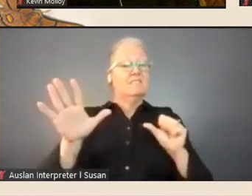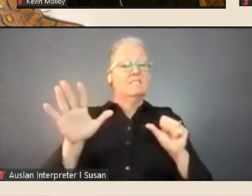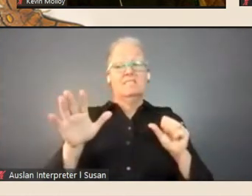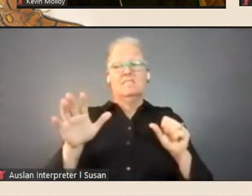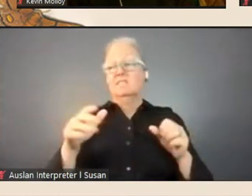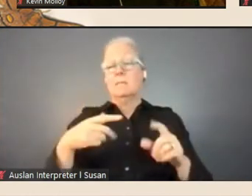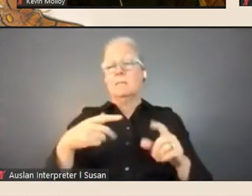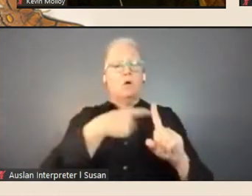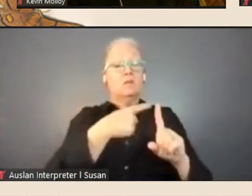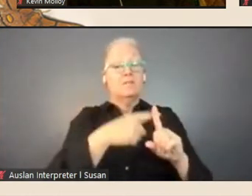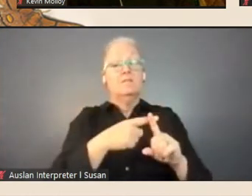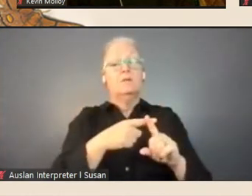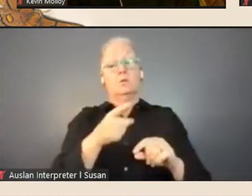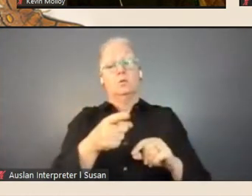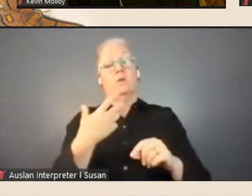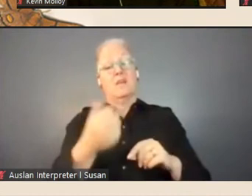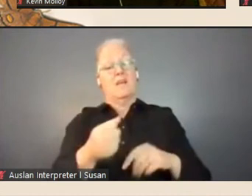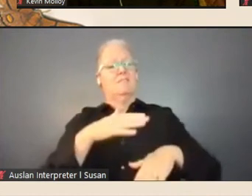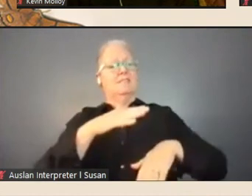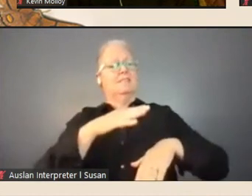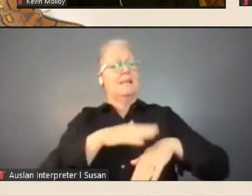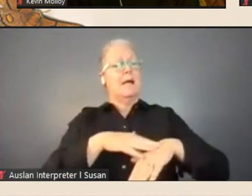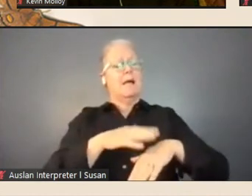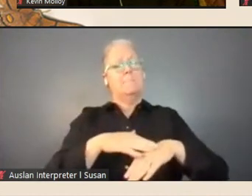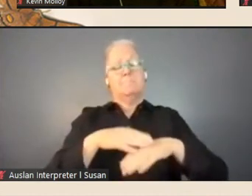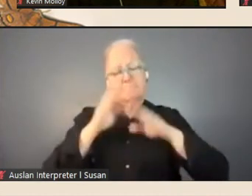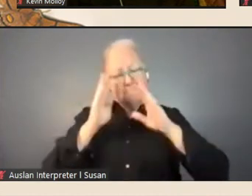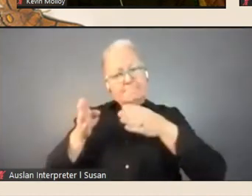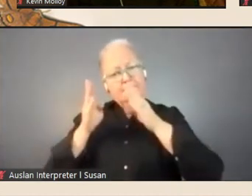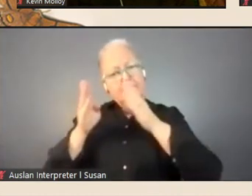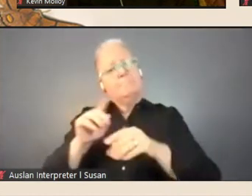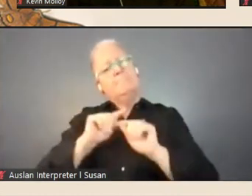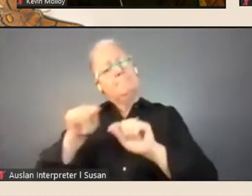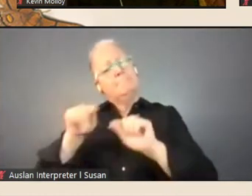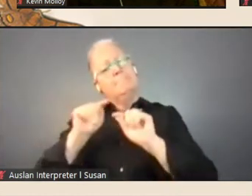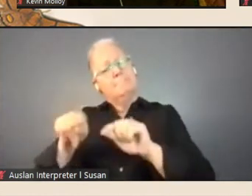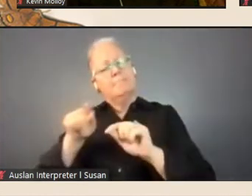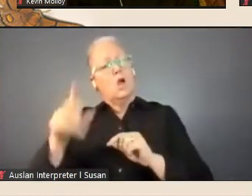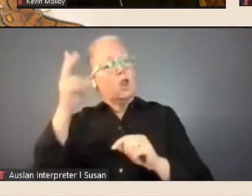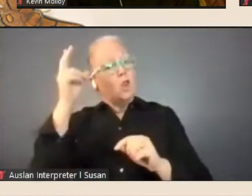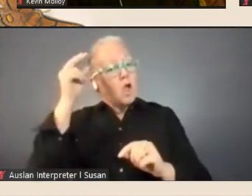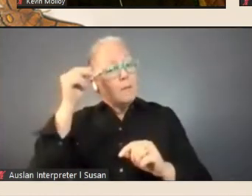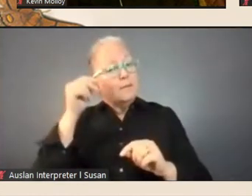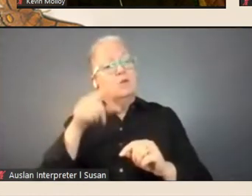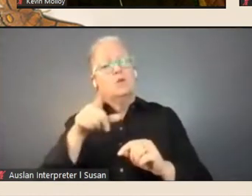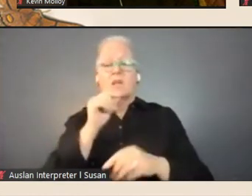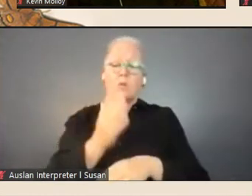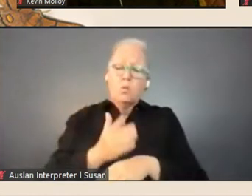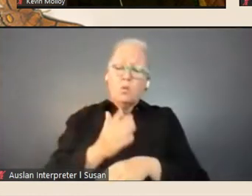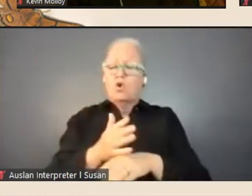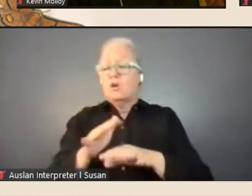a good amount of time in the Library, it'll be enriching and, and beneficial, and it'll be fun so